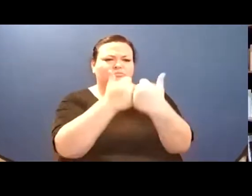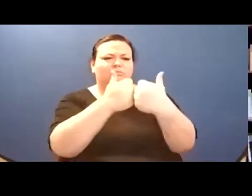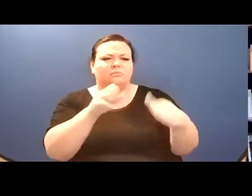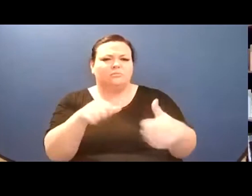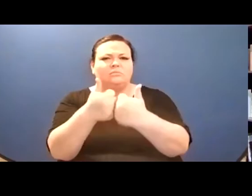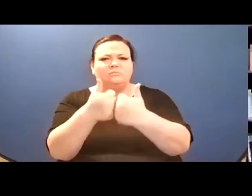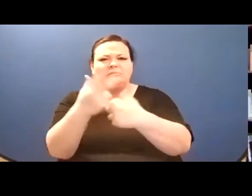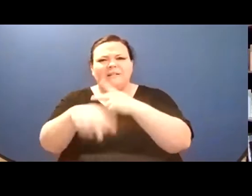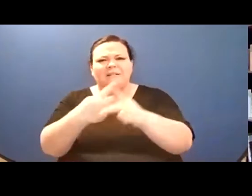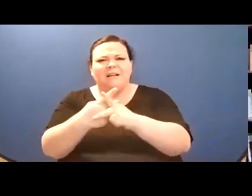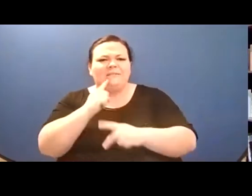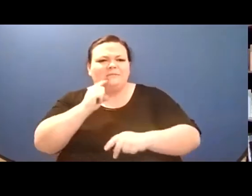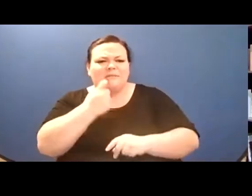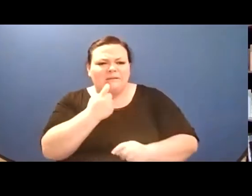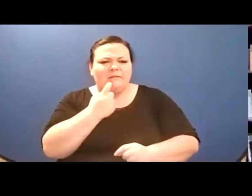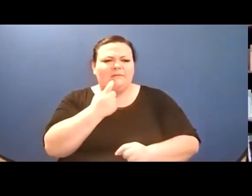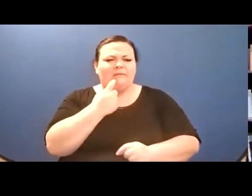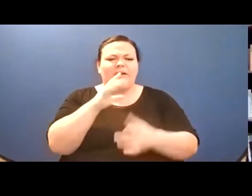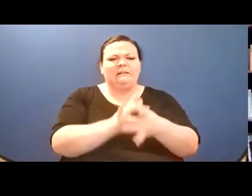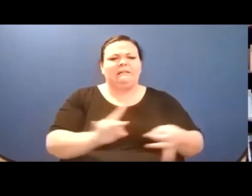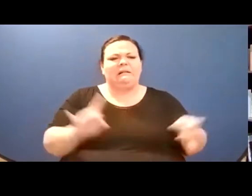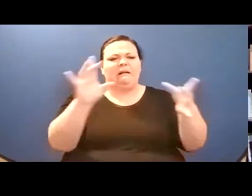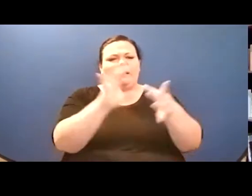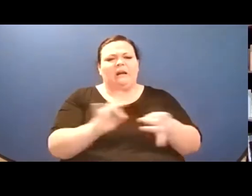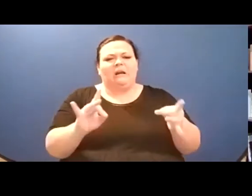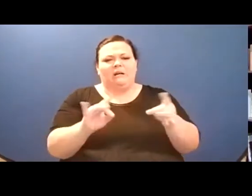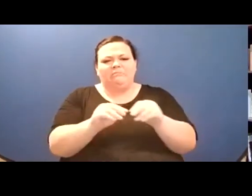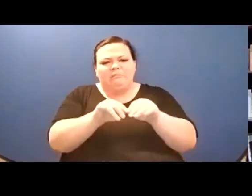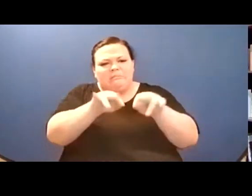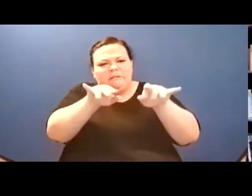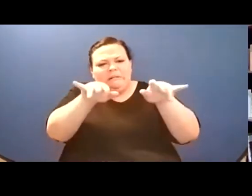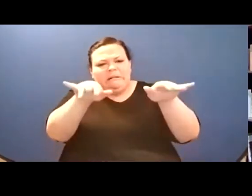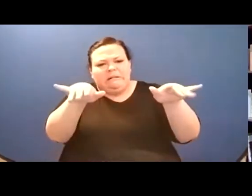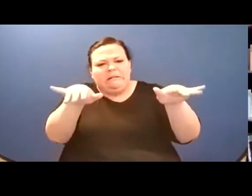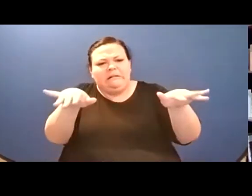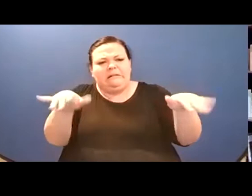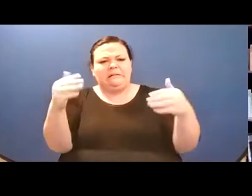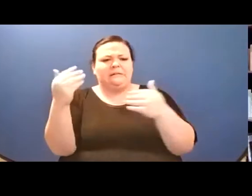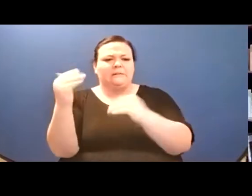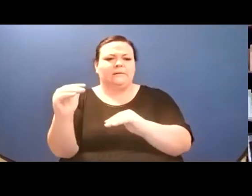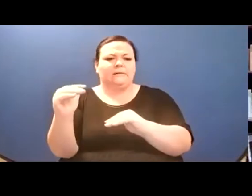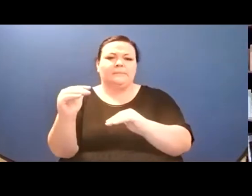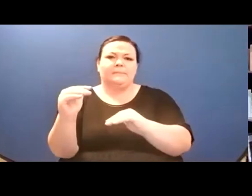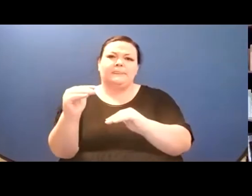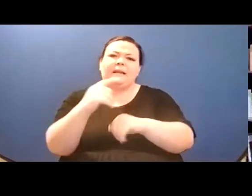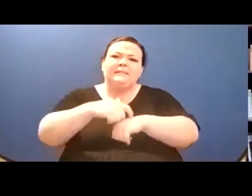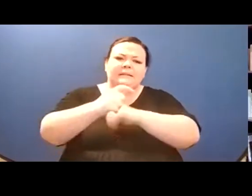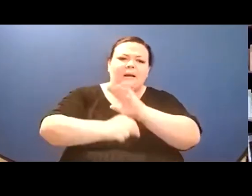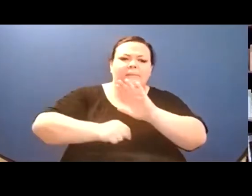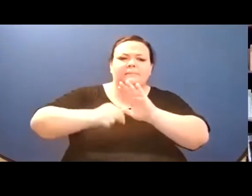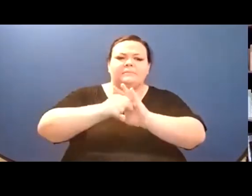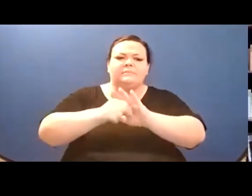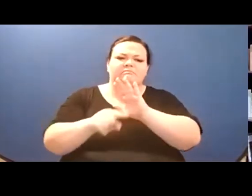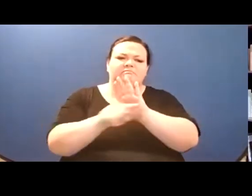located in marketplaces and emporia and the sort of, uh, lyric speaker slash subject is, she's just